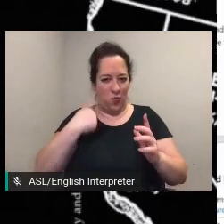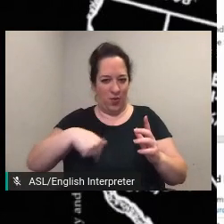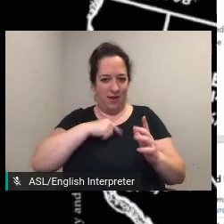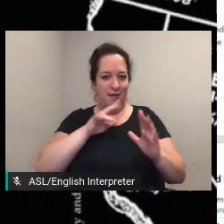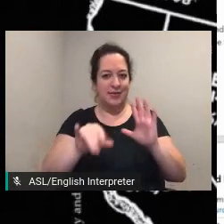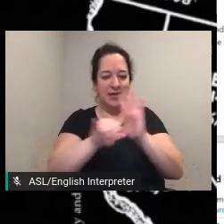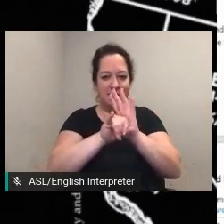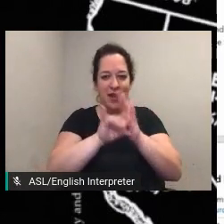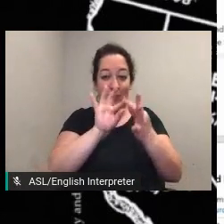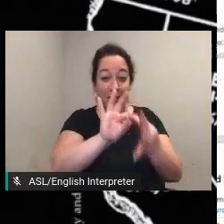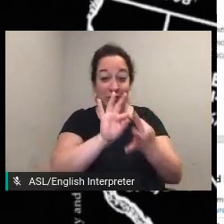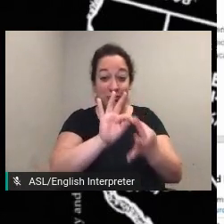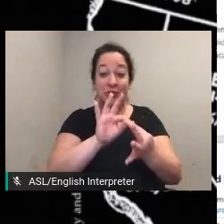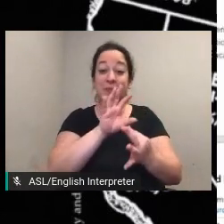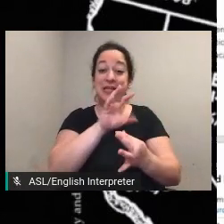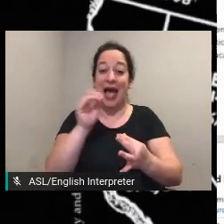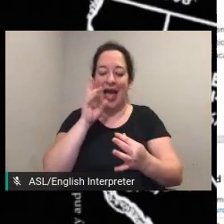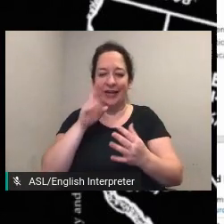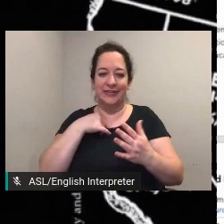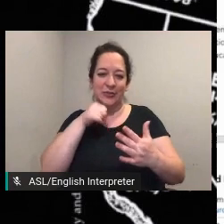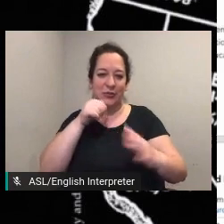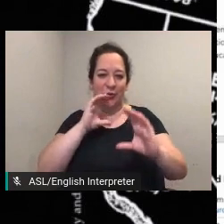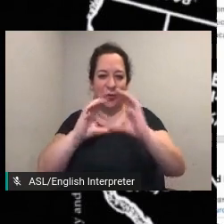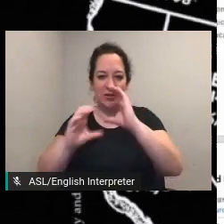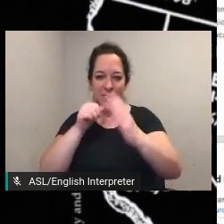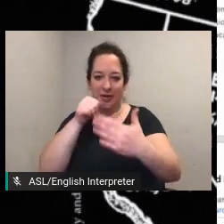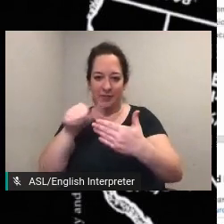emily howland was a women's rights activist